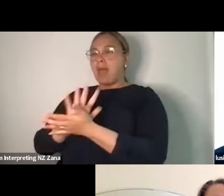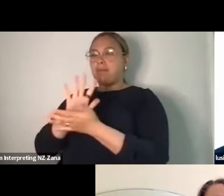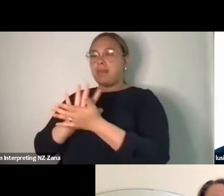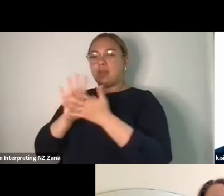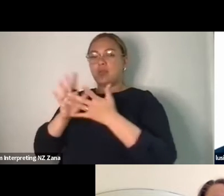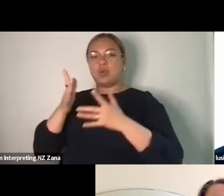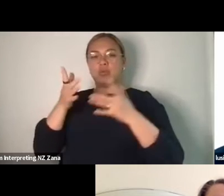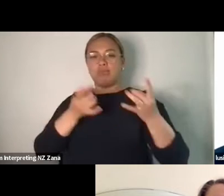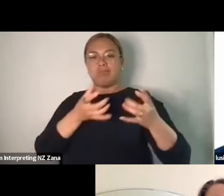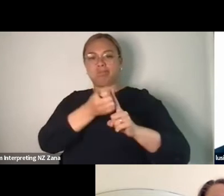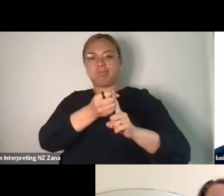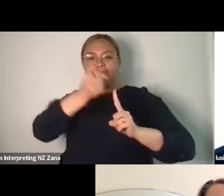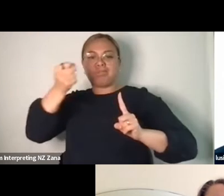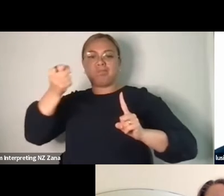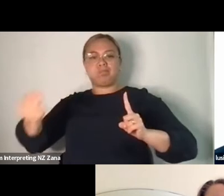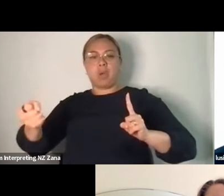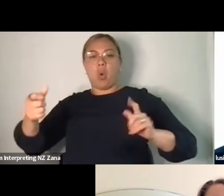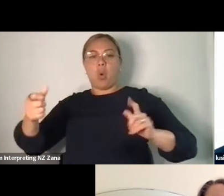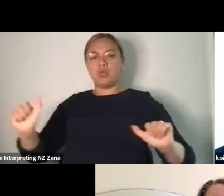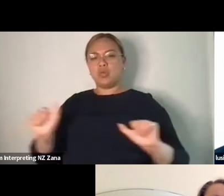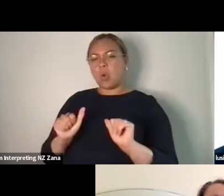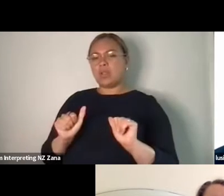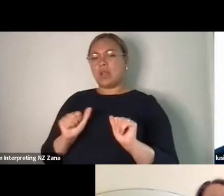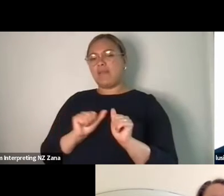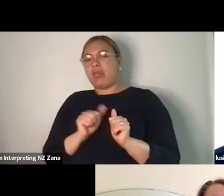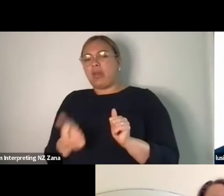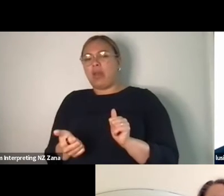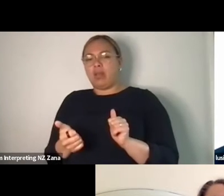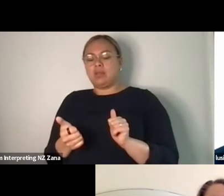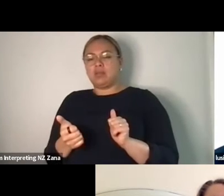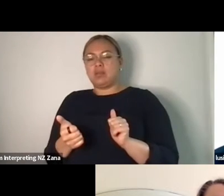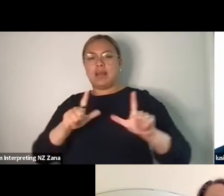longer or shorten it and move to the next scene and I don't see that as a mistake,